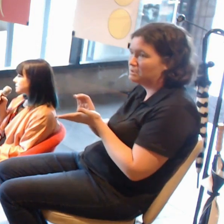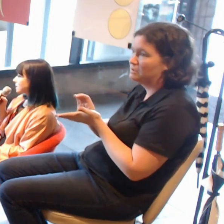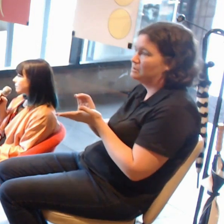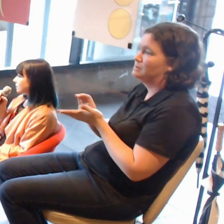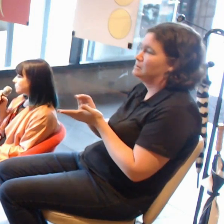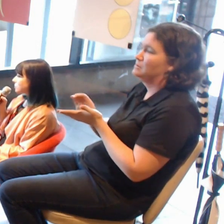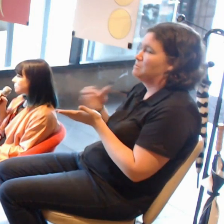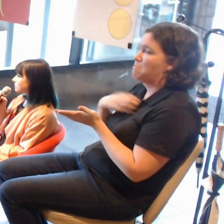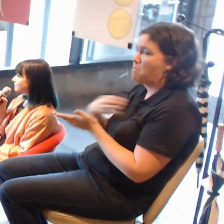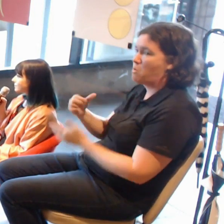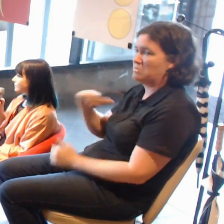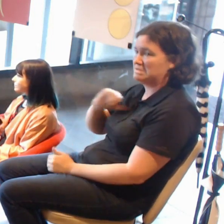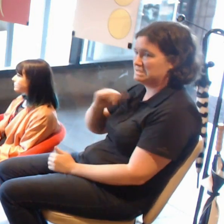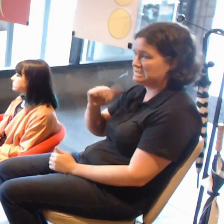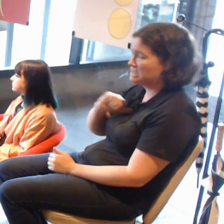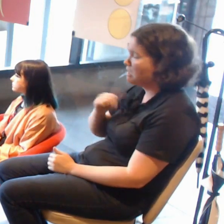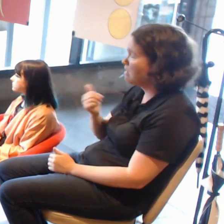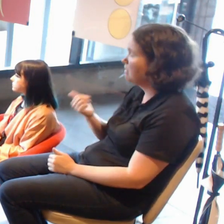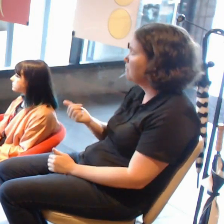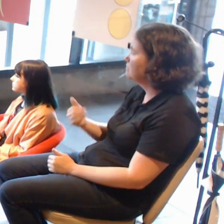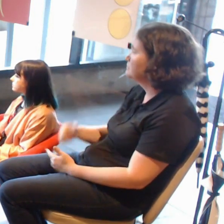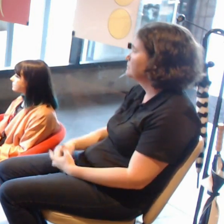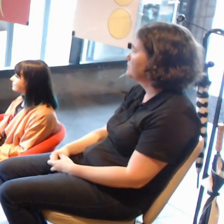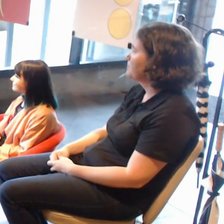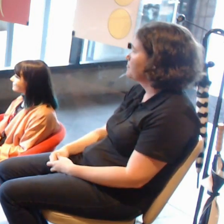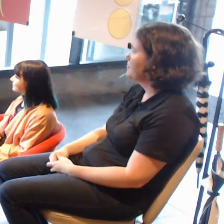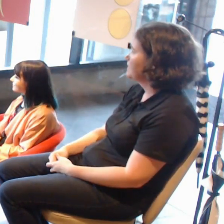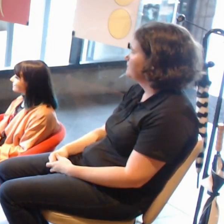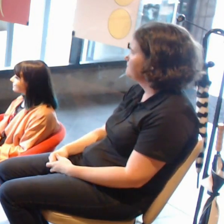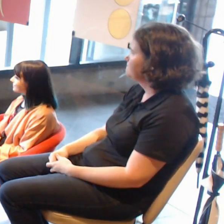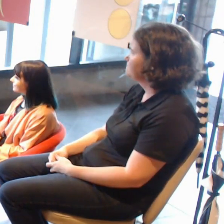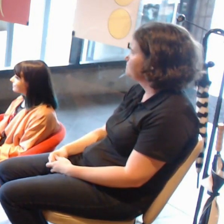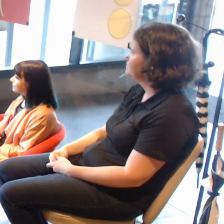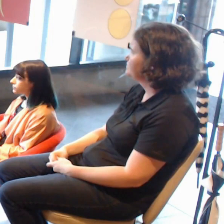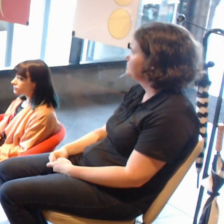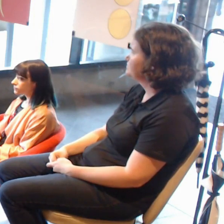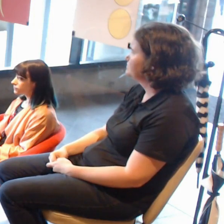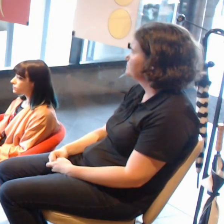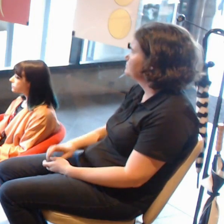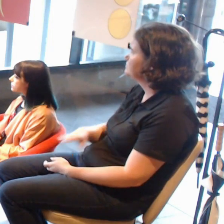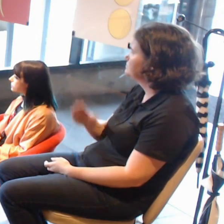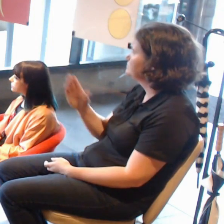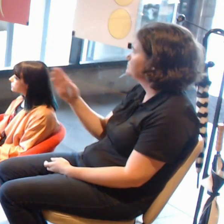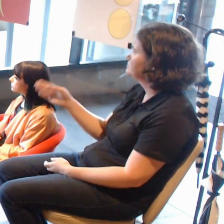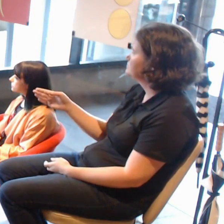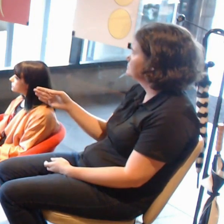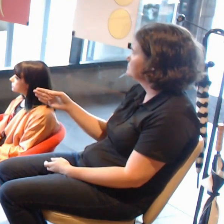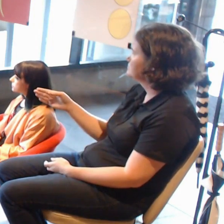I think that's what I was getting to, if Jess made a work where you didn't need